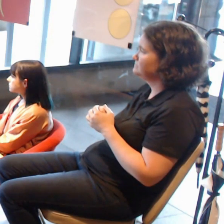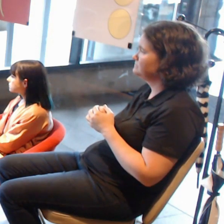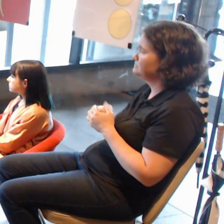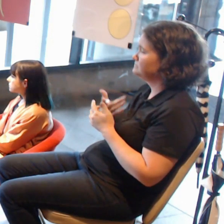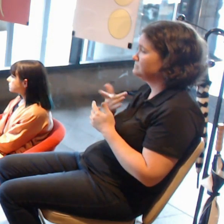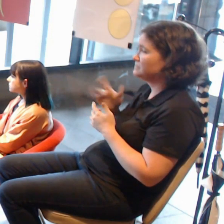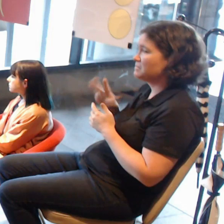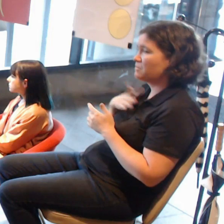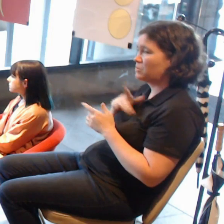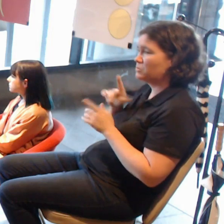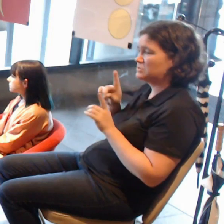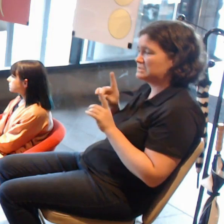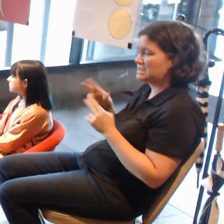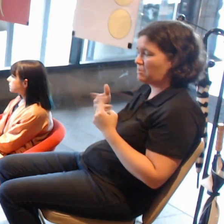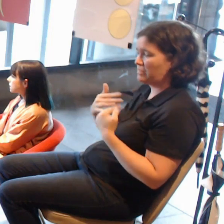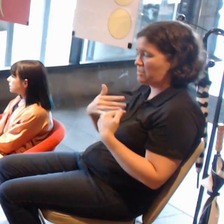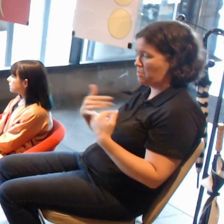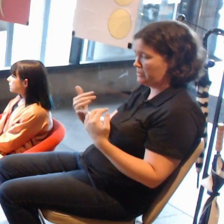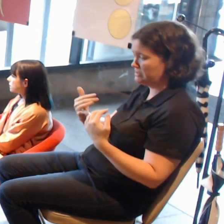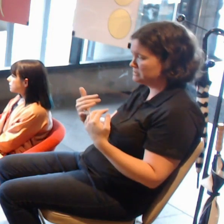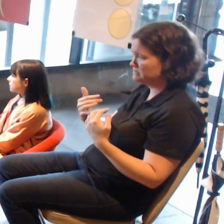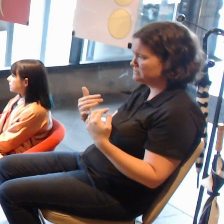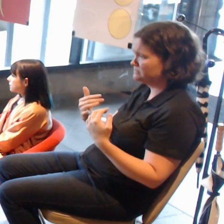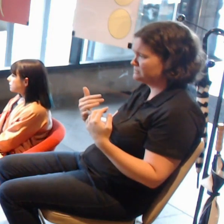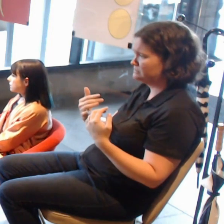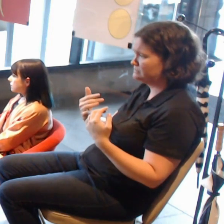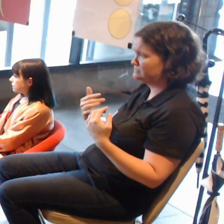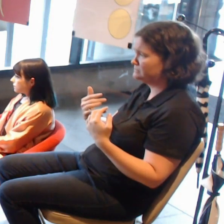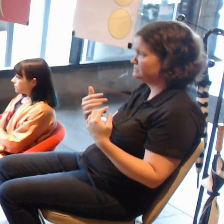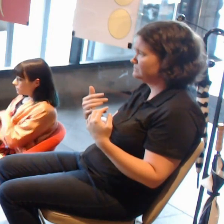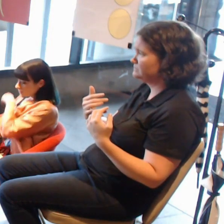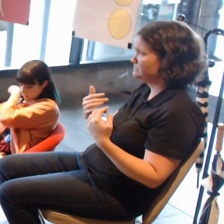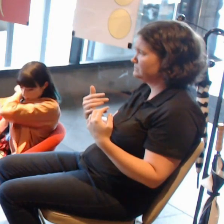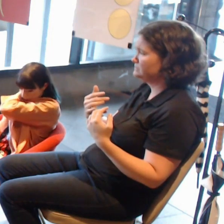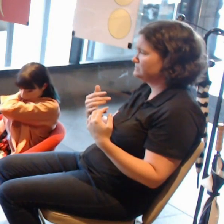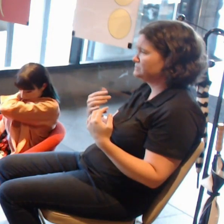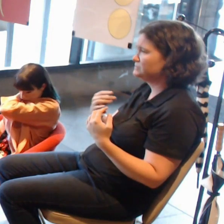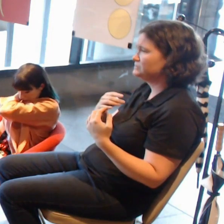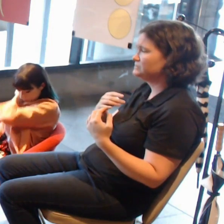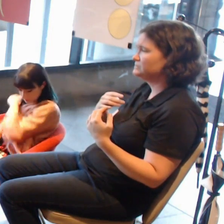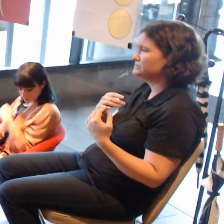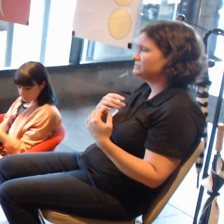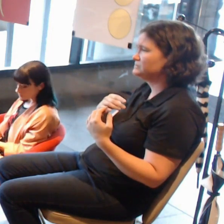There's an idea that some people have thrown out there, that things like augmented reality,